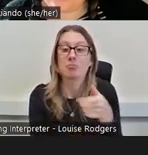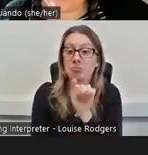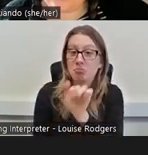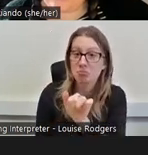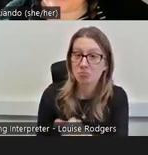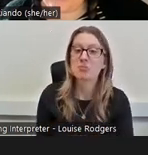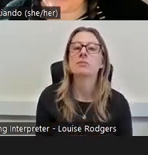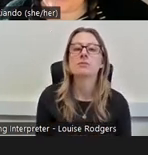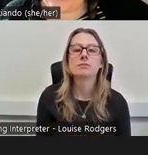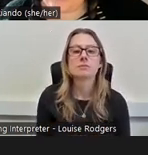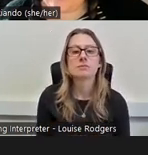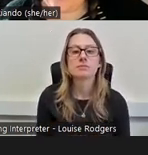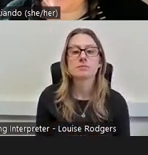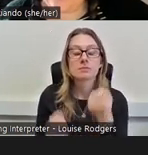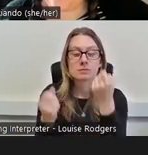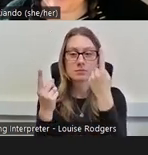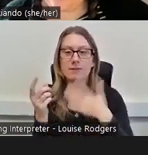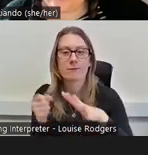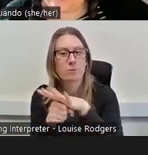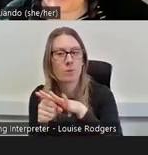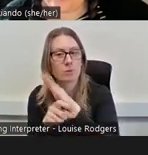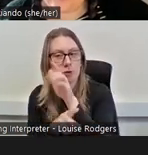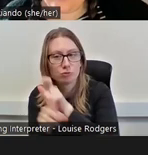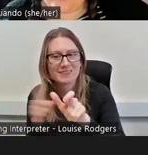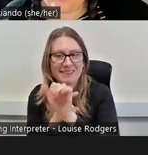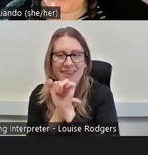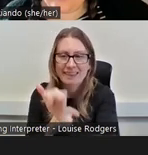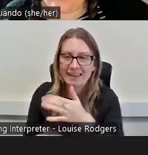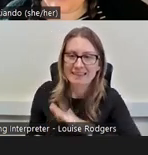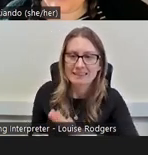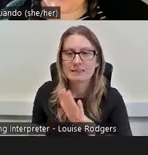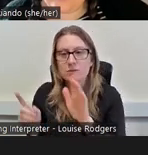from your local communities what their needs and wants are and how they'd like to engage with our